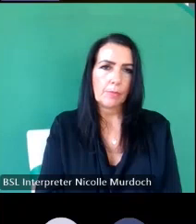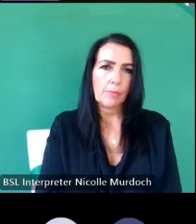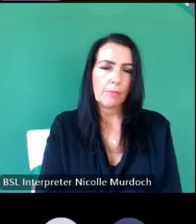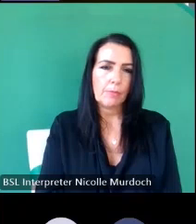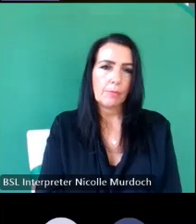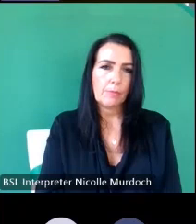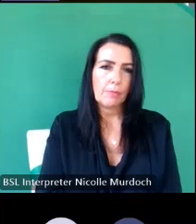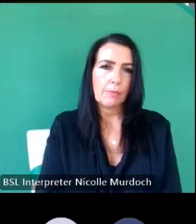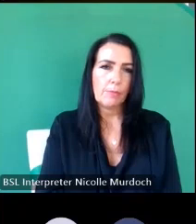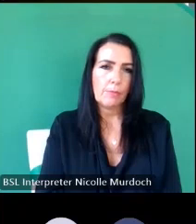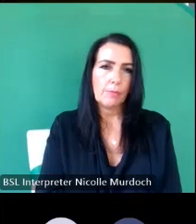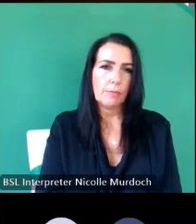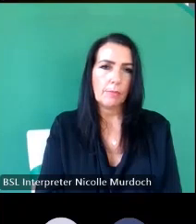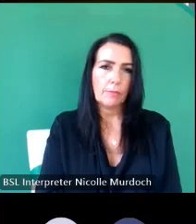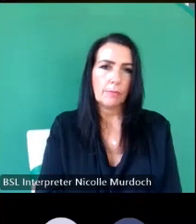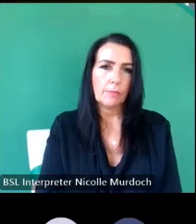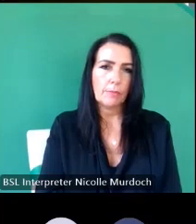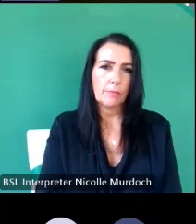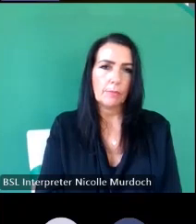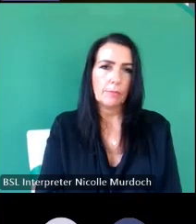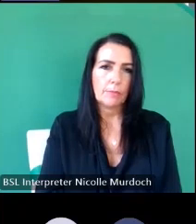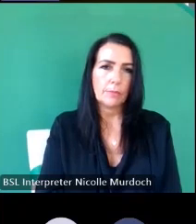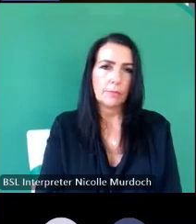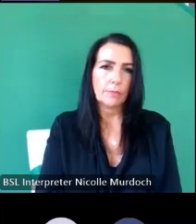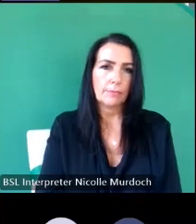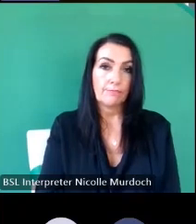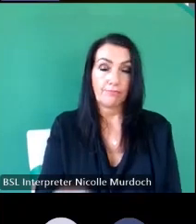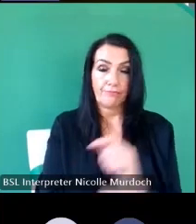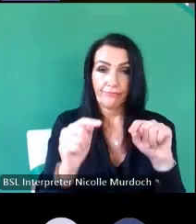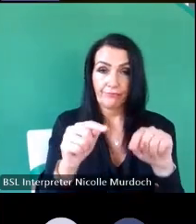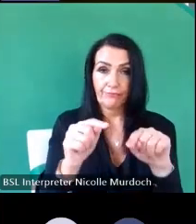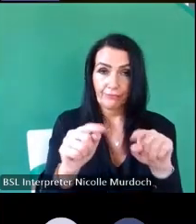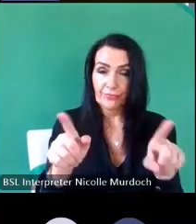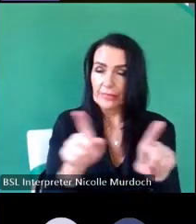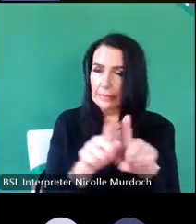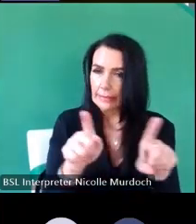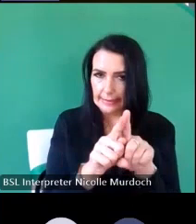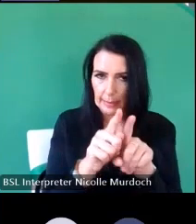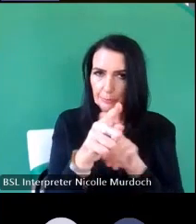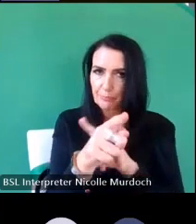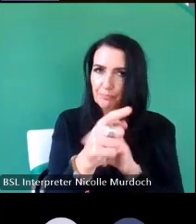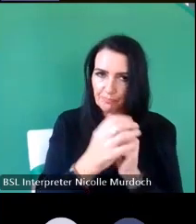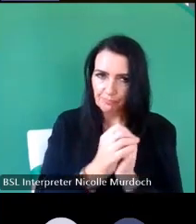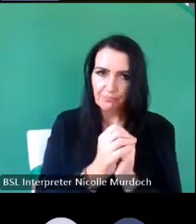click through and here you can see the same Mark appearing in slightly different formats